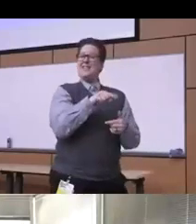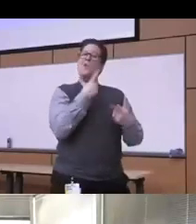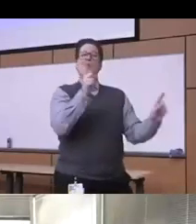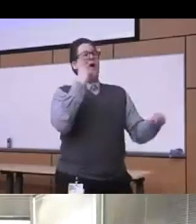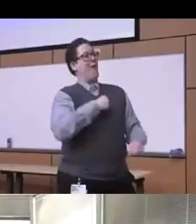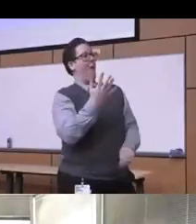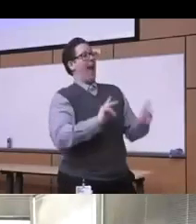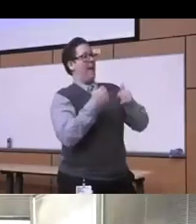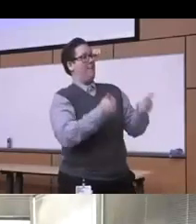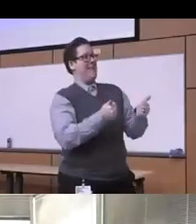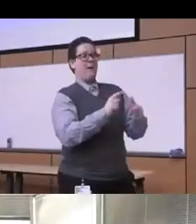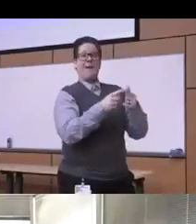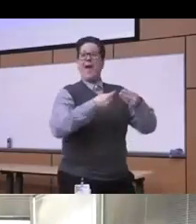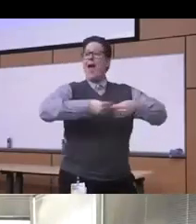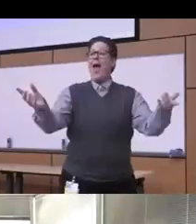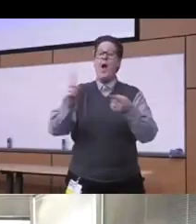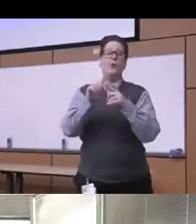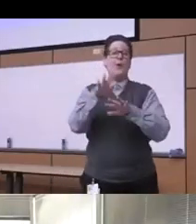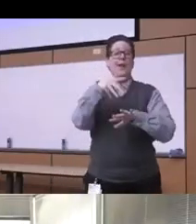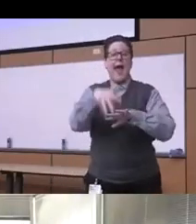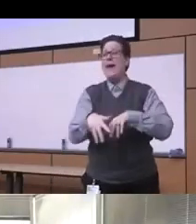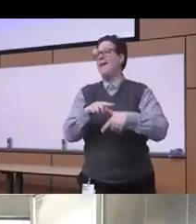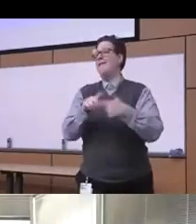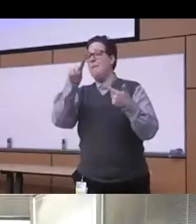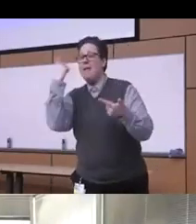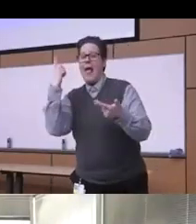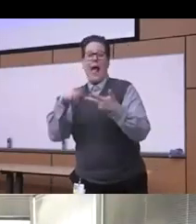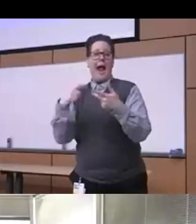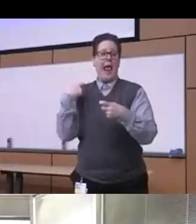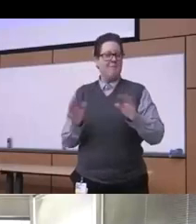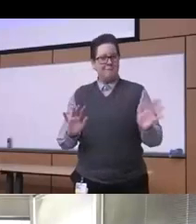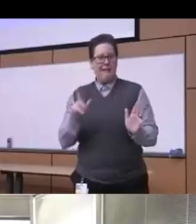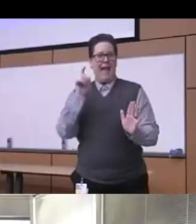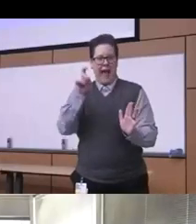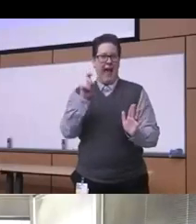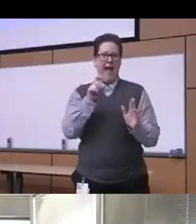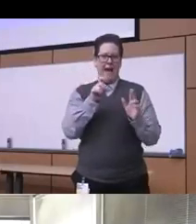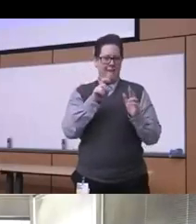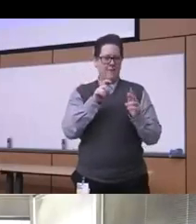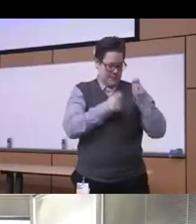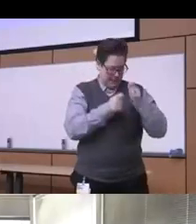American Indians you know or so it's so again this is really important to keep in mind you know that